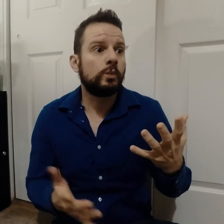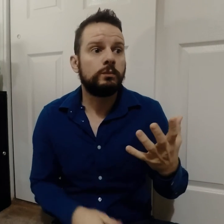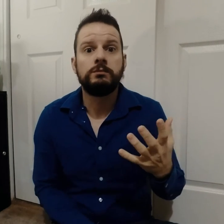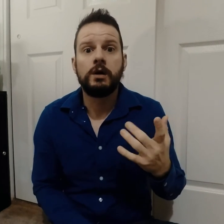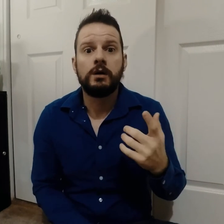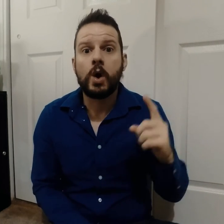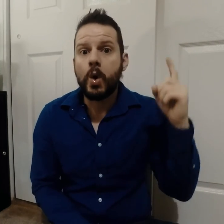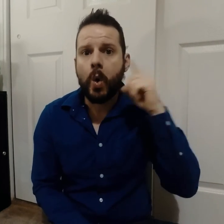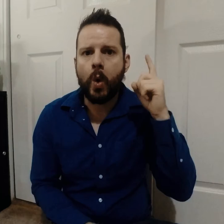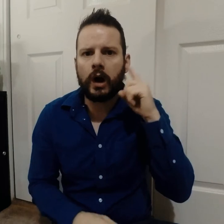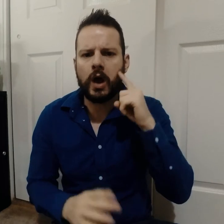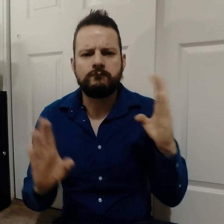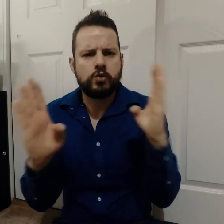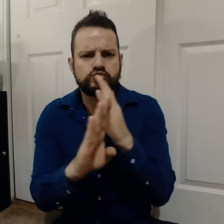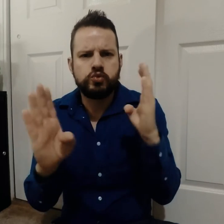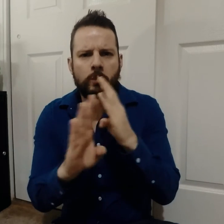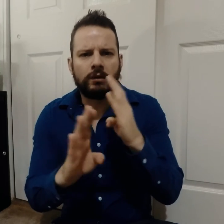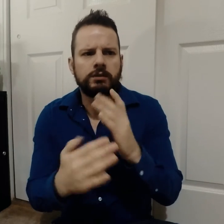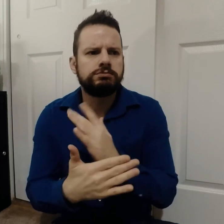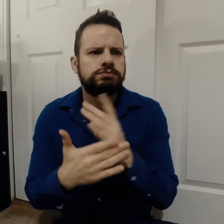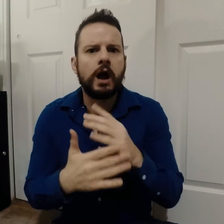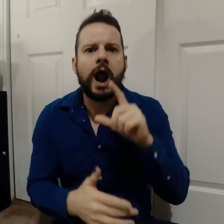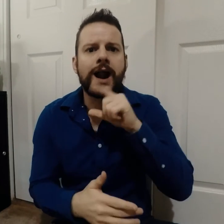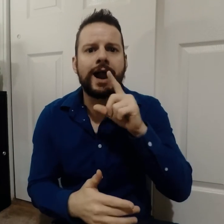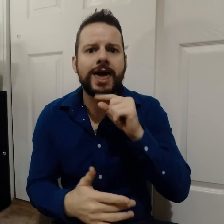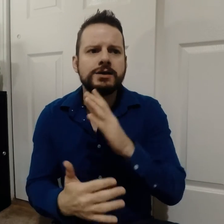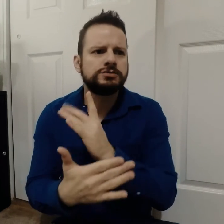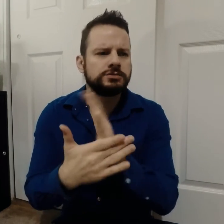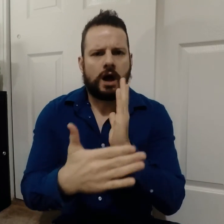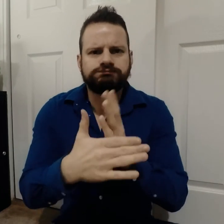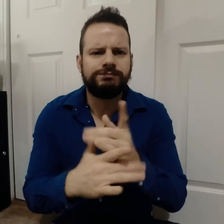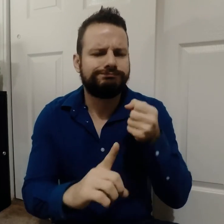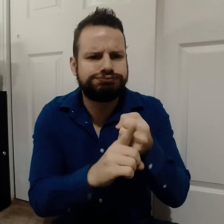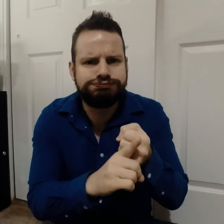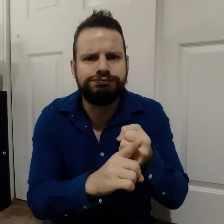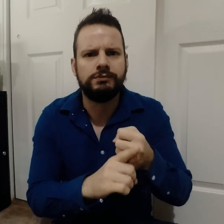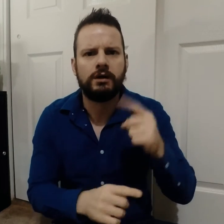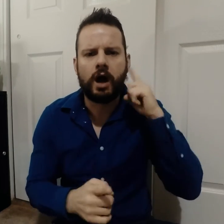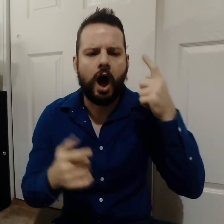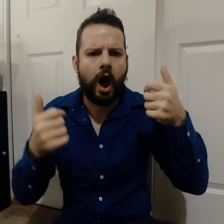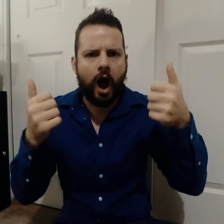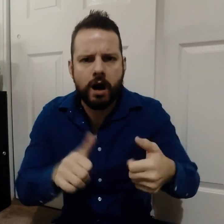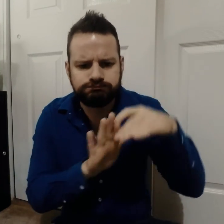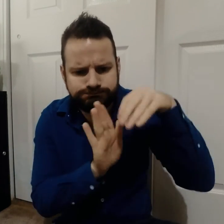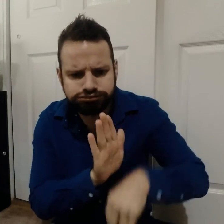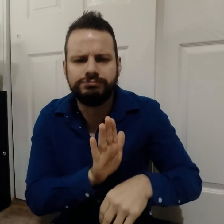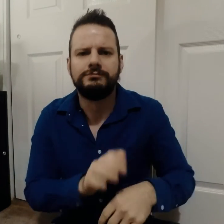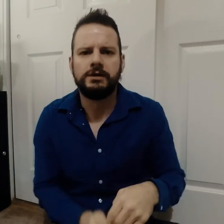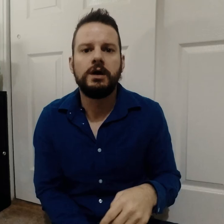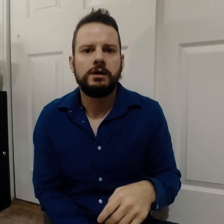those who lost their hearing later in their lives and their hearing levels are decreasing,